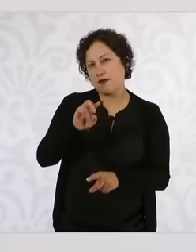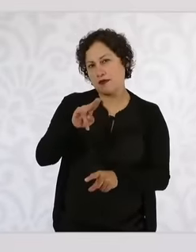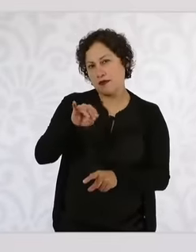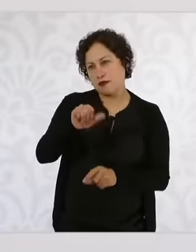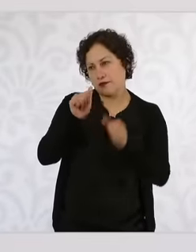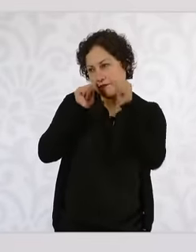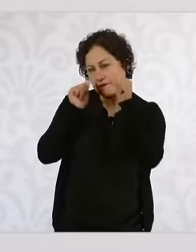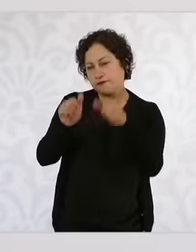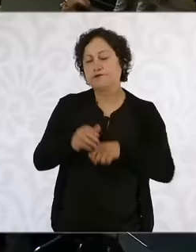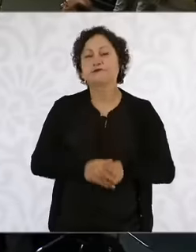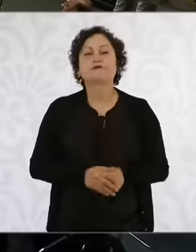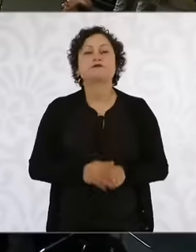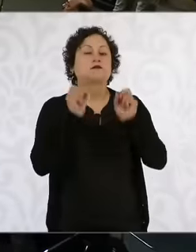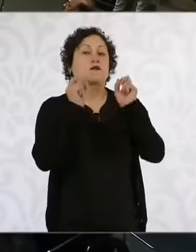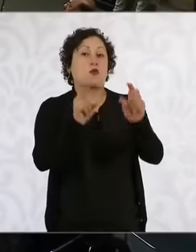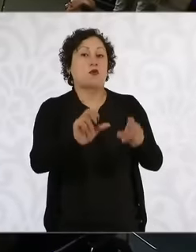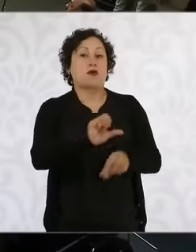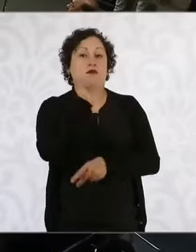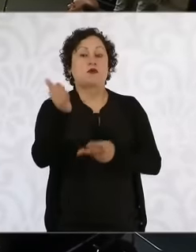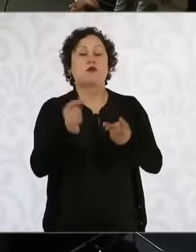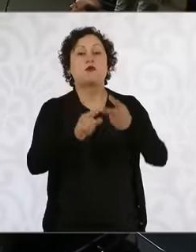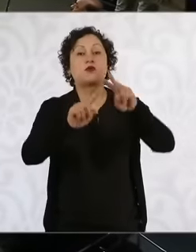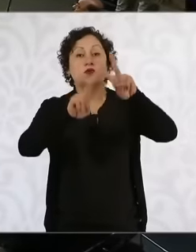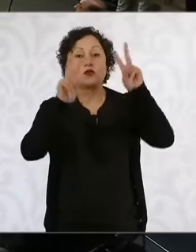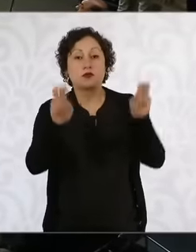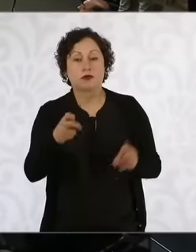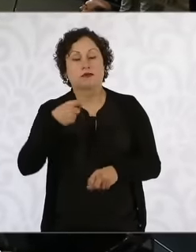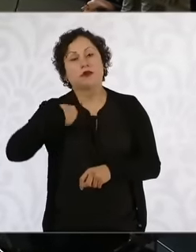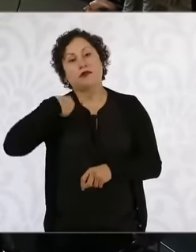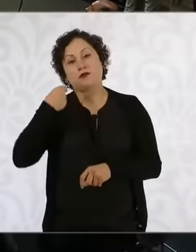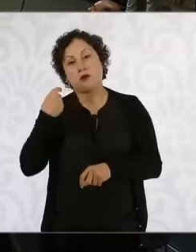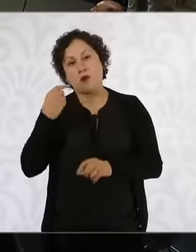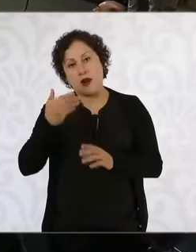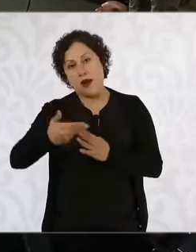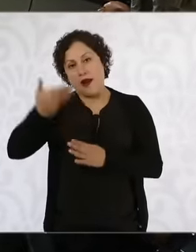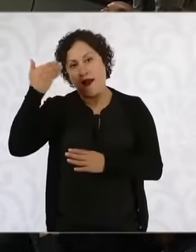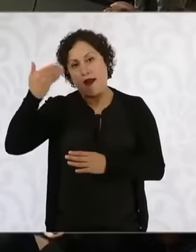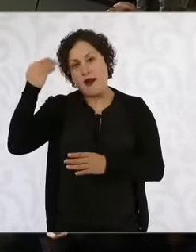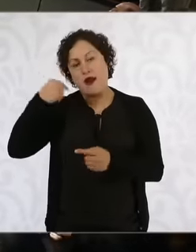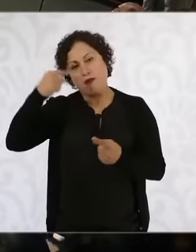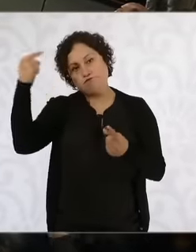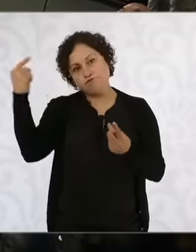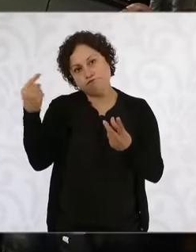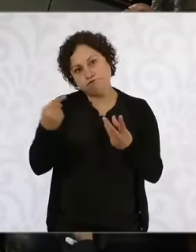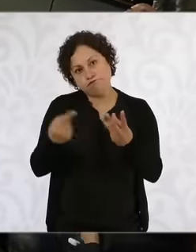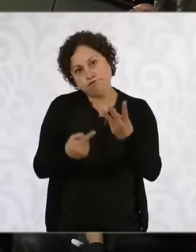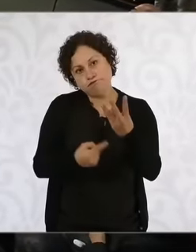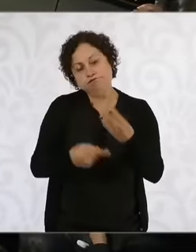on another issue, president. I have also pointed out the issues of the patrimonial damage to the Iste by